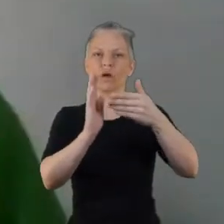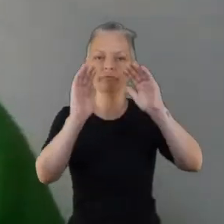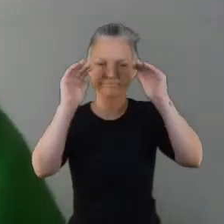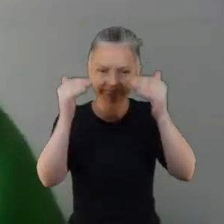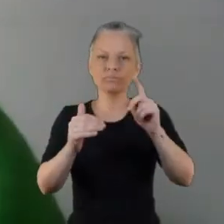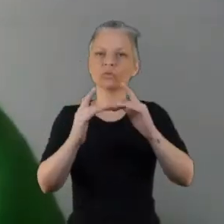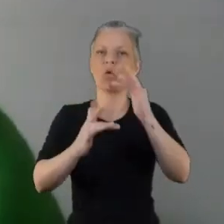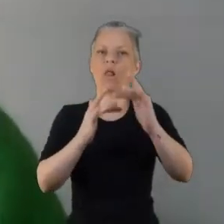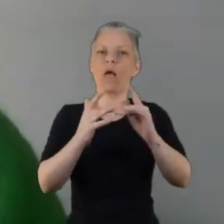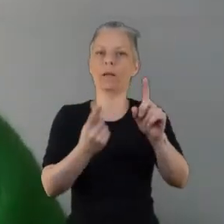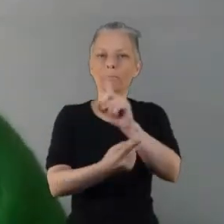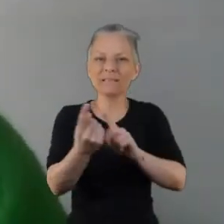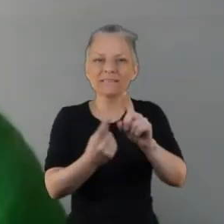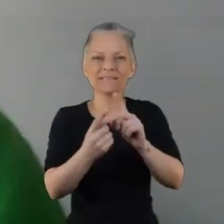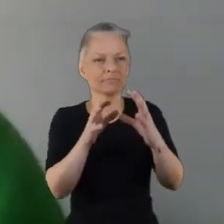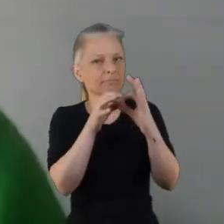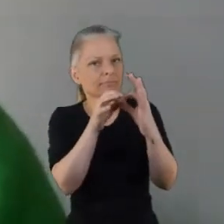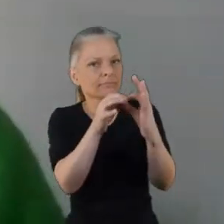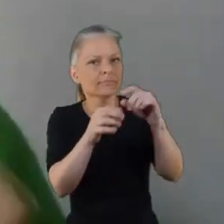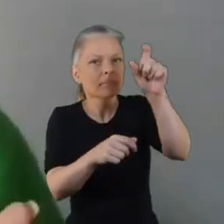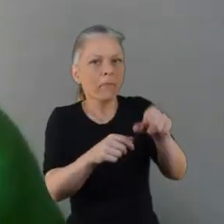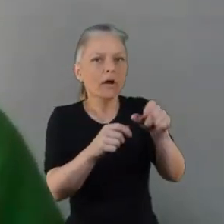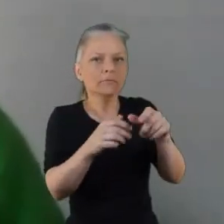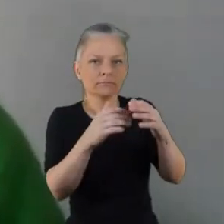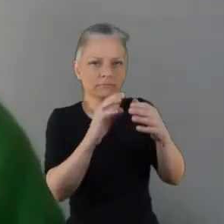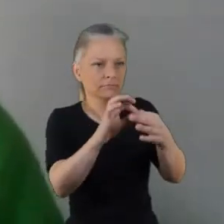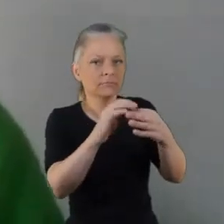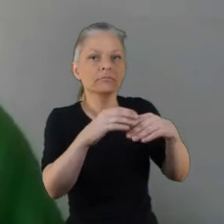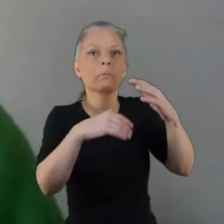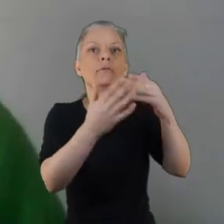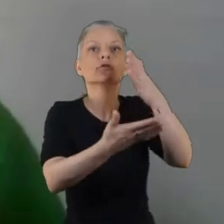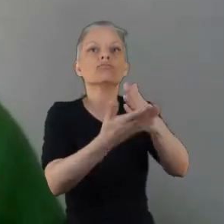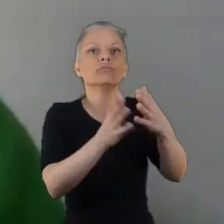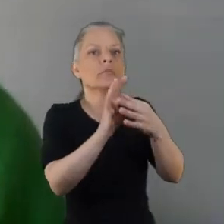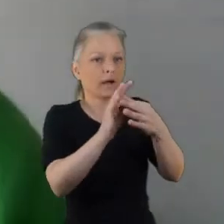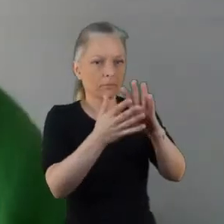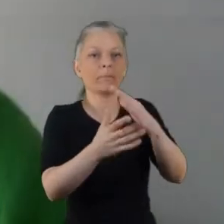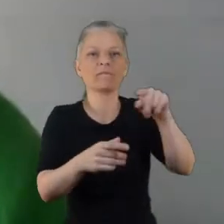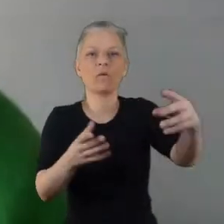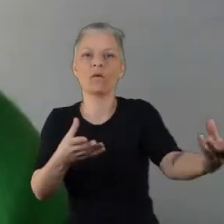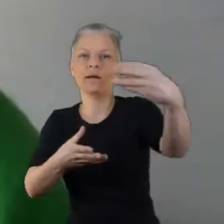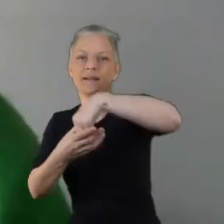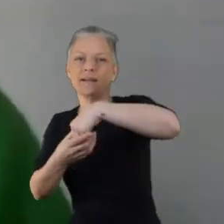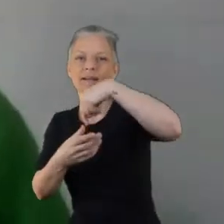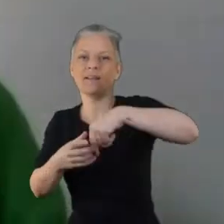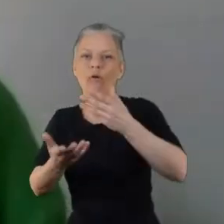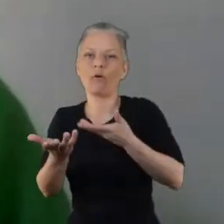that bond with someone and I think we overlook sometimes how much building relationships with people that is a great resource in itself.